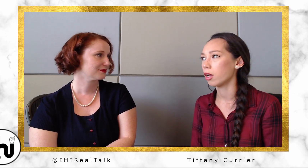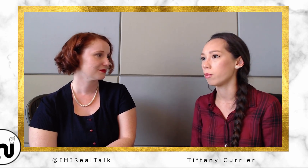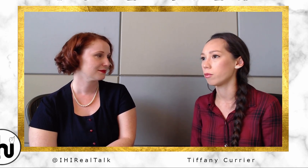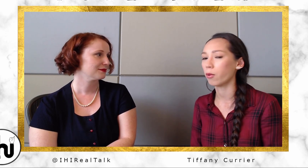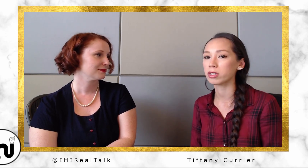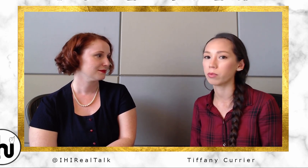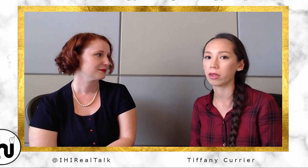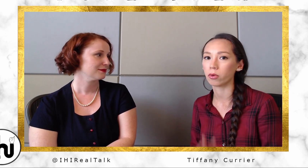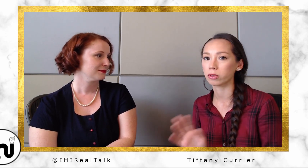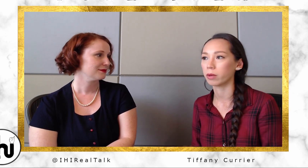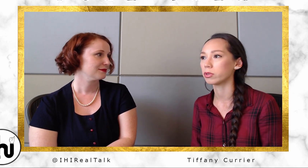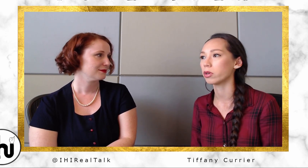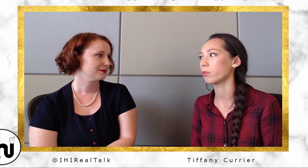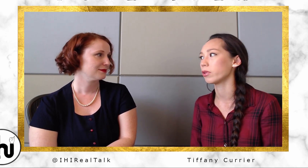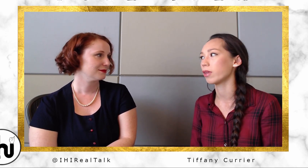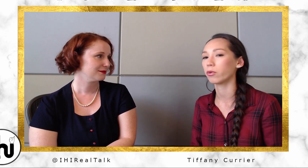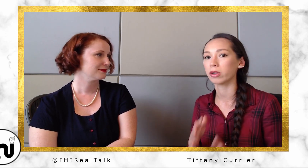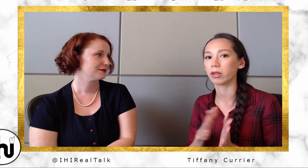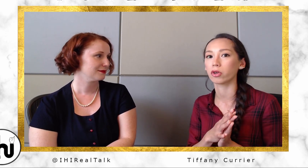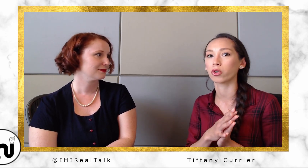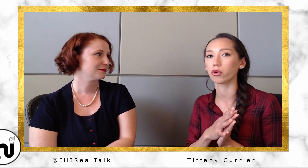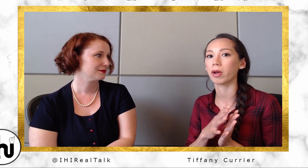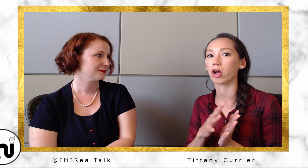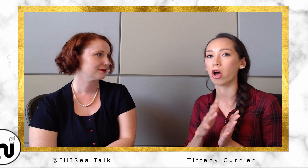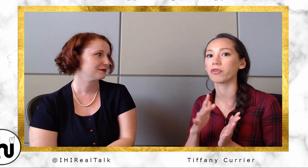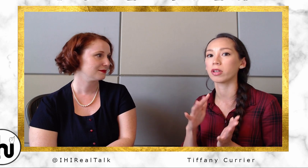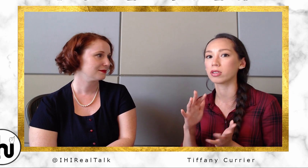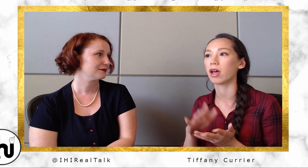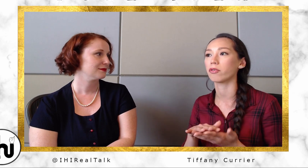Uh, I wasn't paid the whole time so... But that really like grew my confidence level and